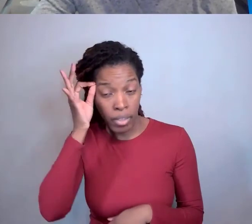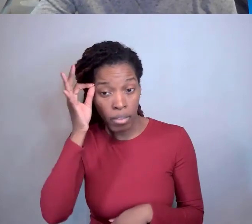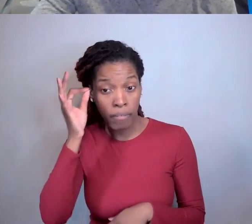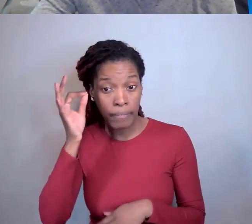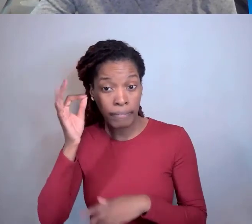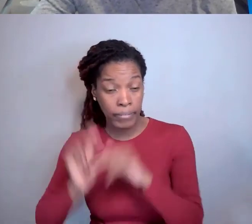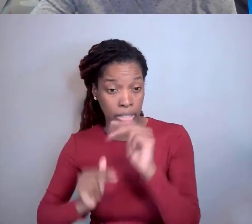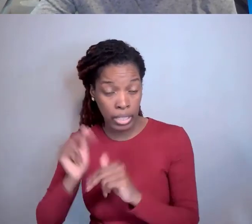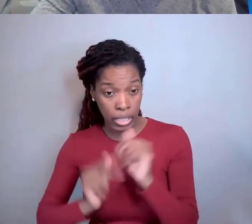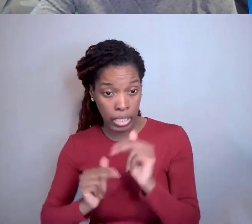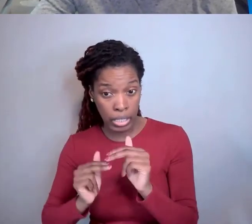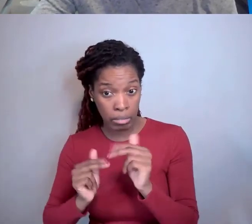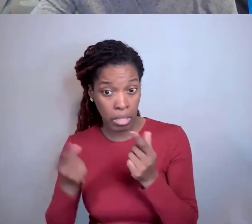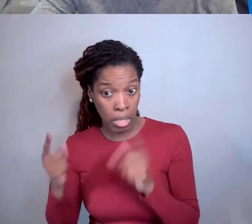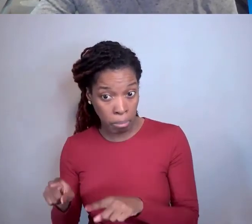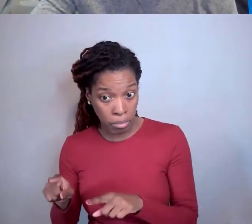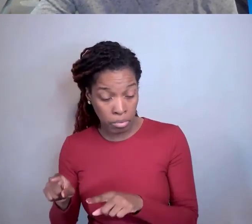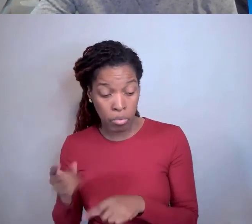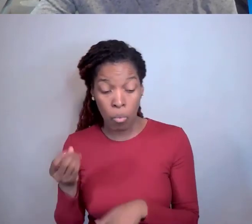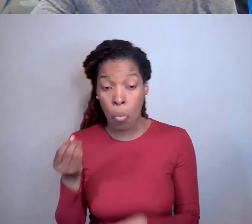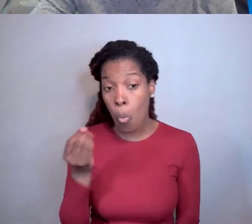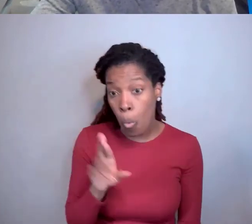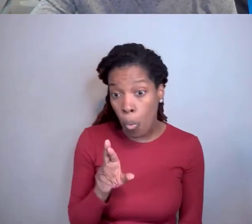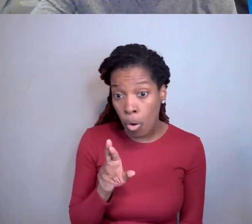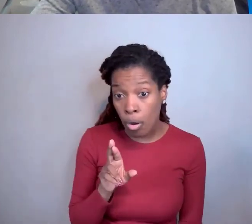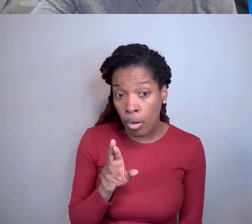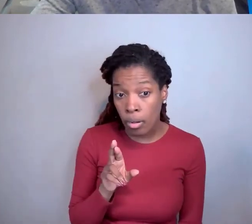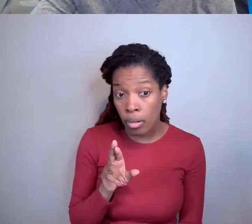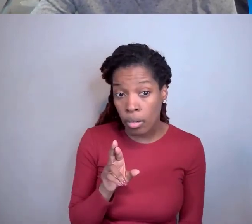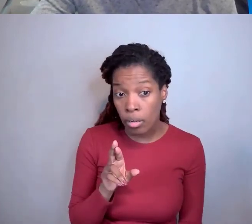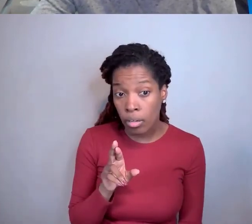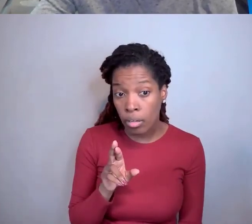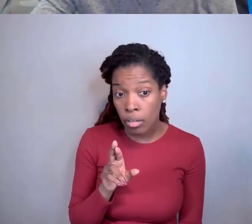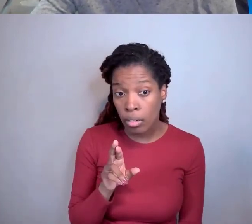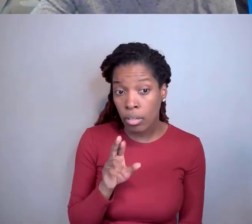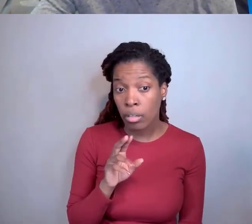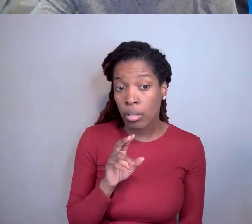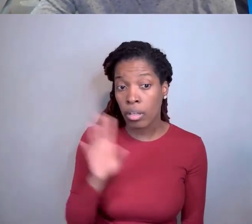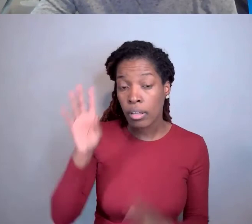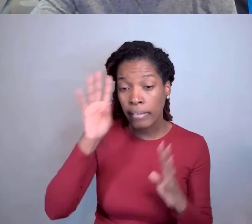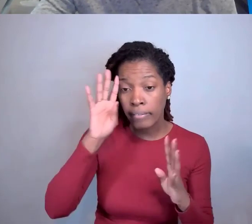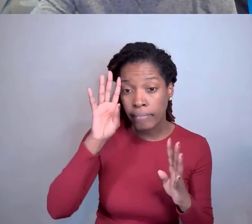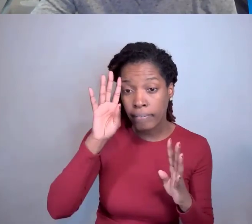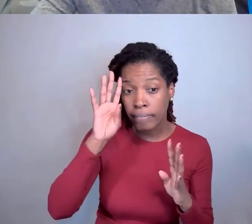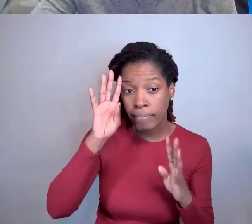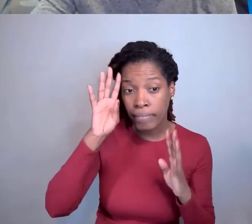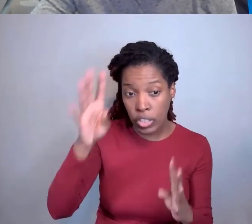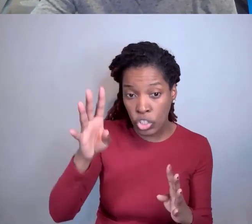Versus actual conception of an invention and making sure that invention works,